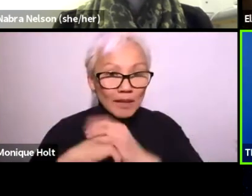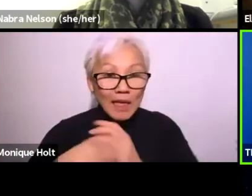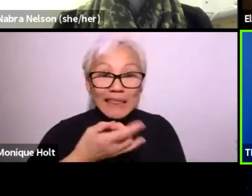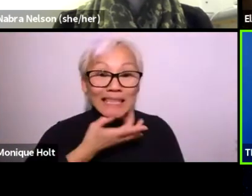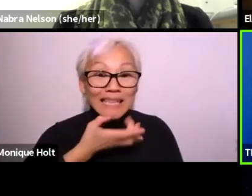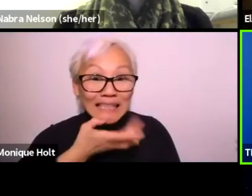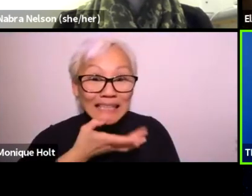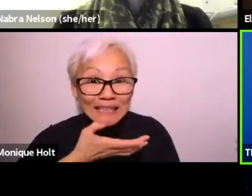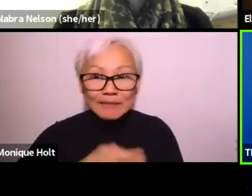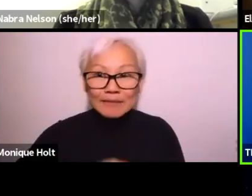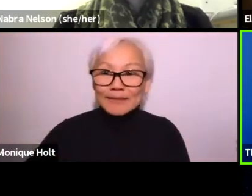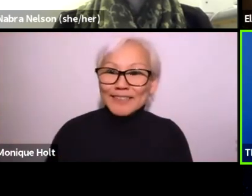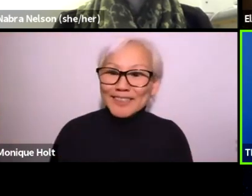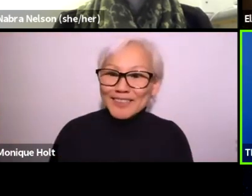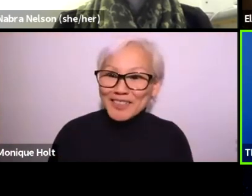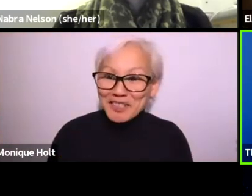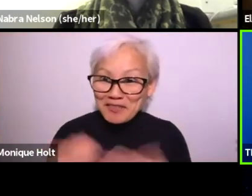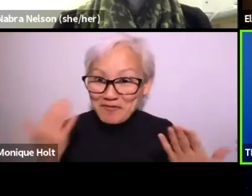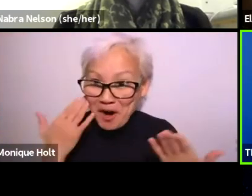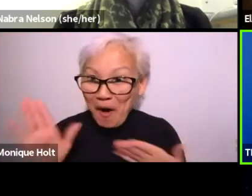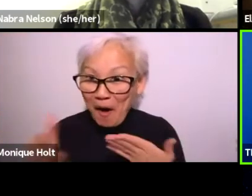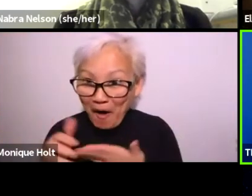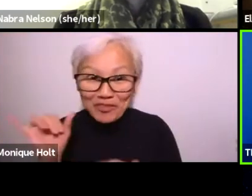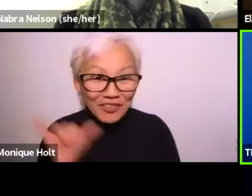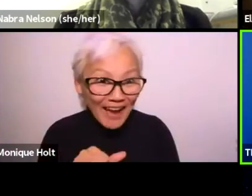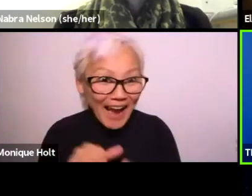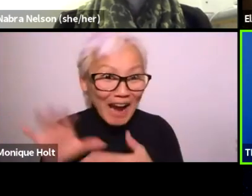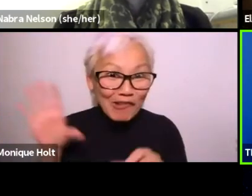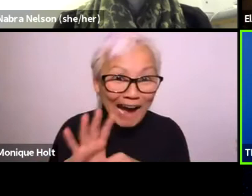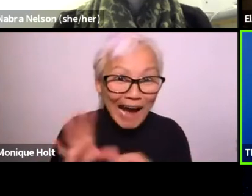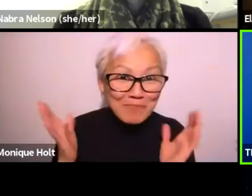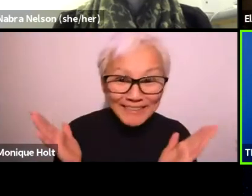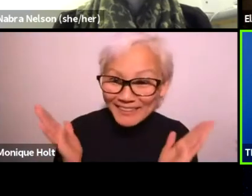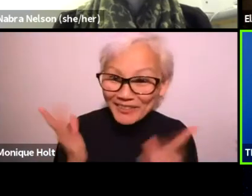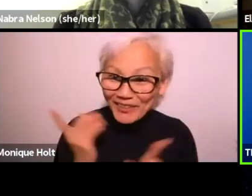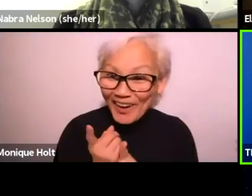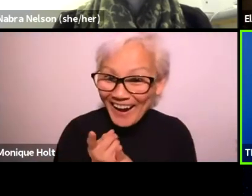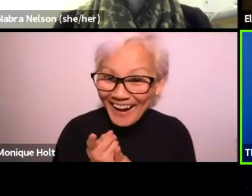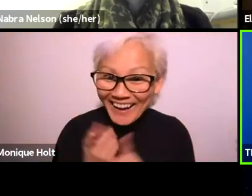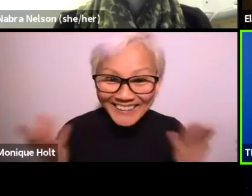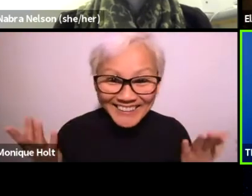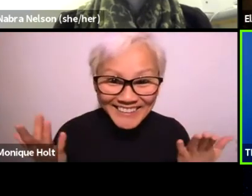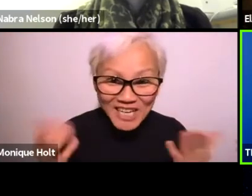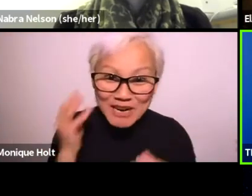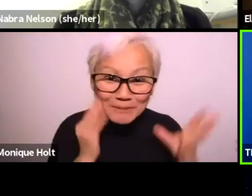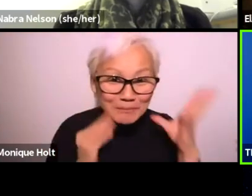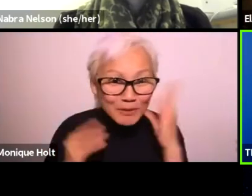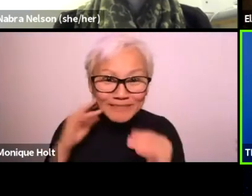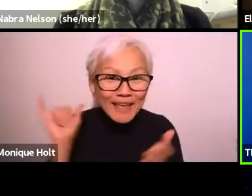Disability is hard in that sense. The lighting, right? Everybody, you know what I'm talking about, right?